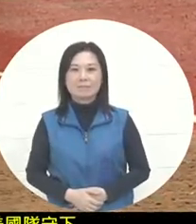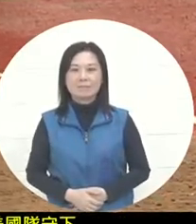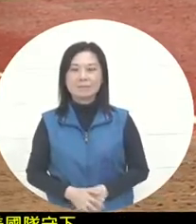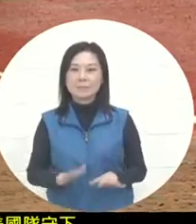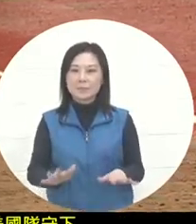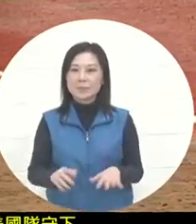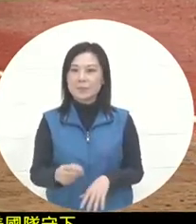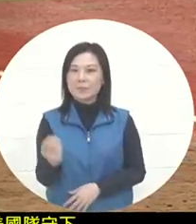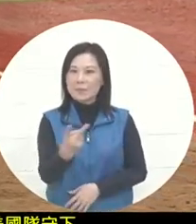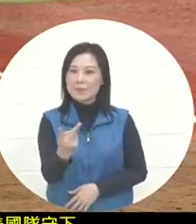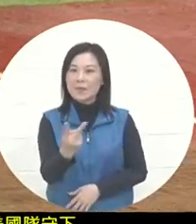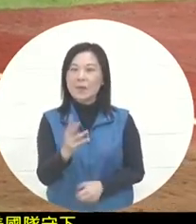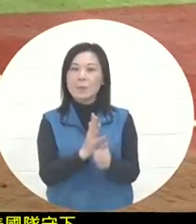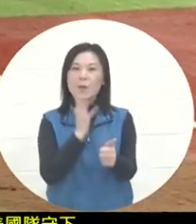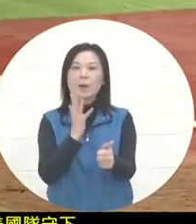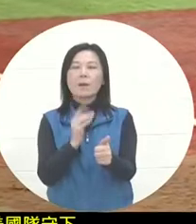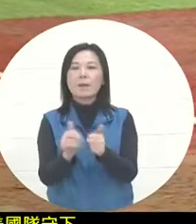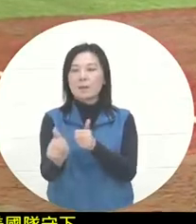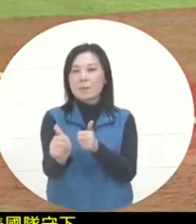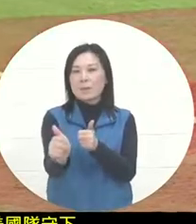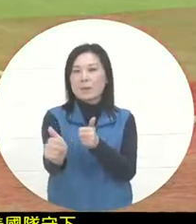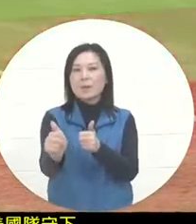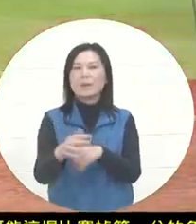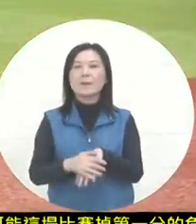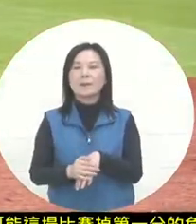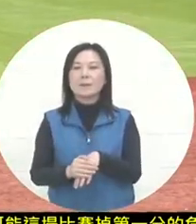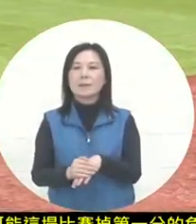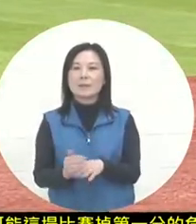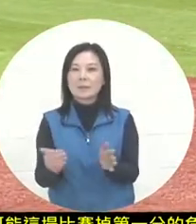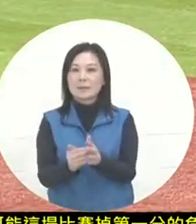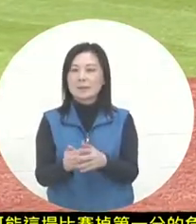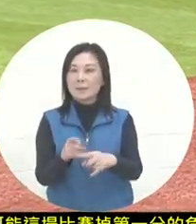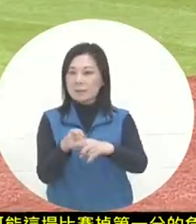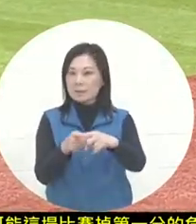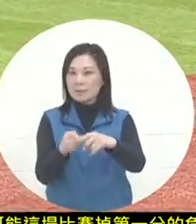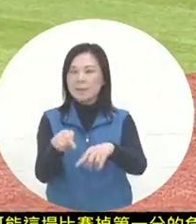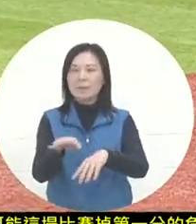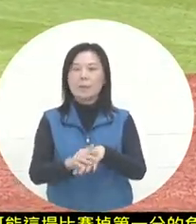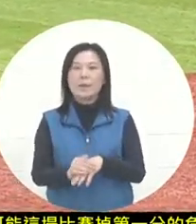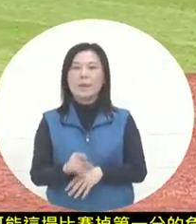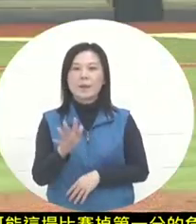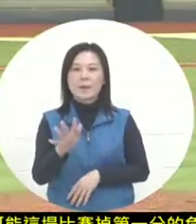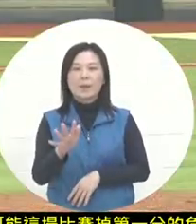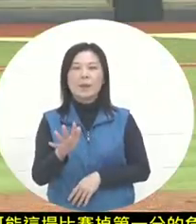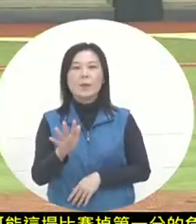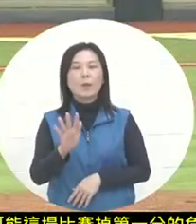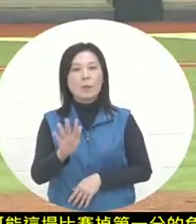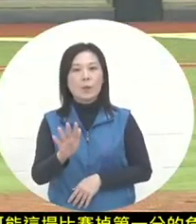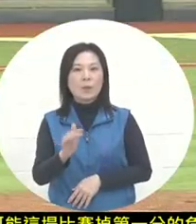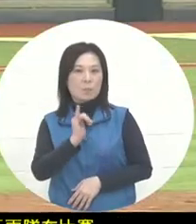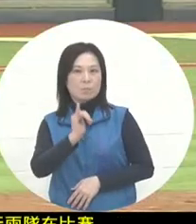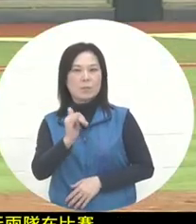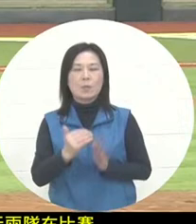both teams appeared in the middle of the game. A pretty good defensive